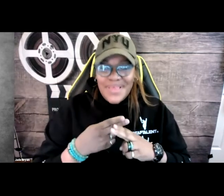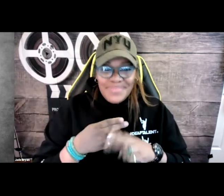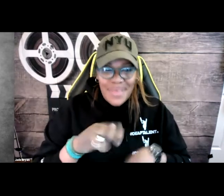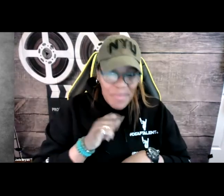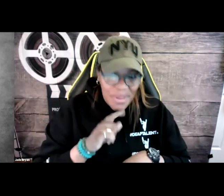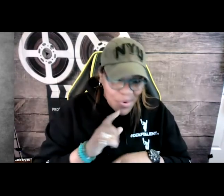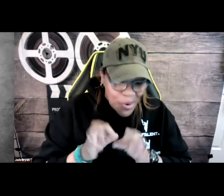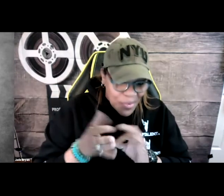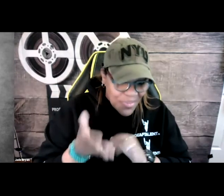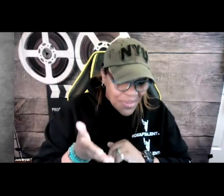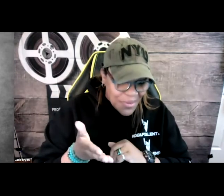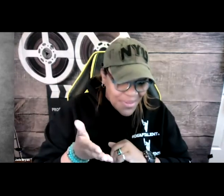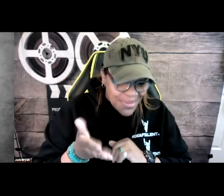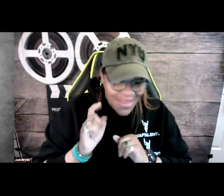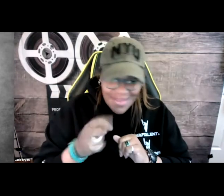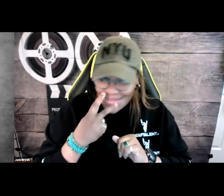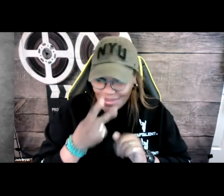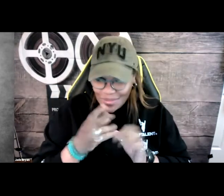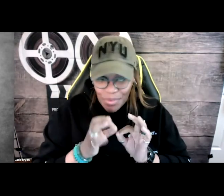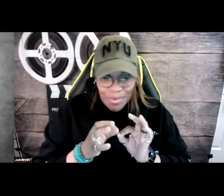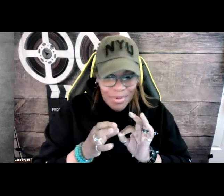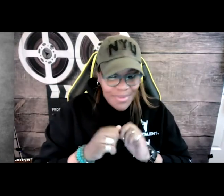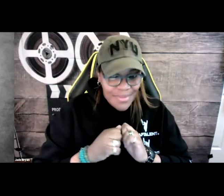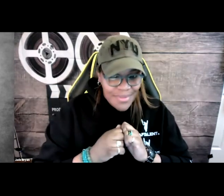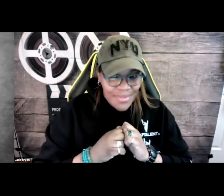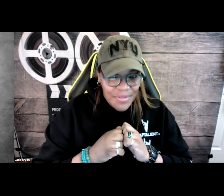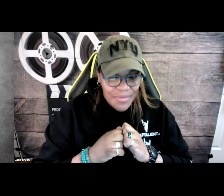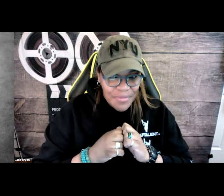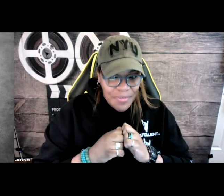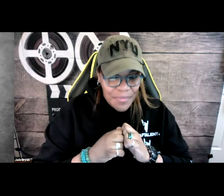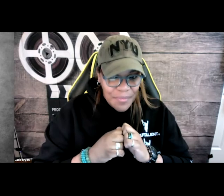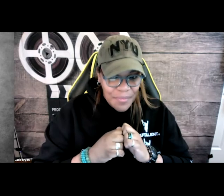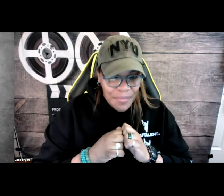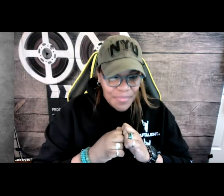Hello. My name- I just wanted to make sure the interpreter is there. I can't see the interpreter.